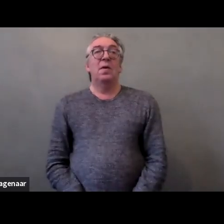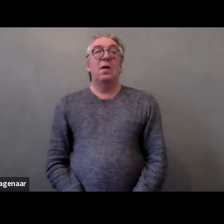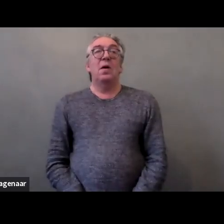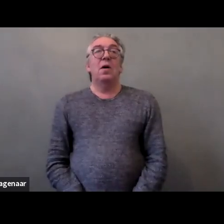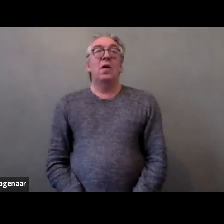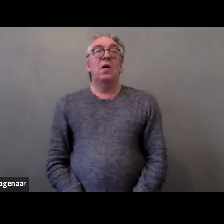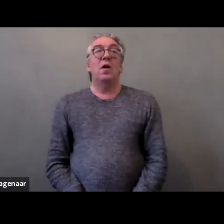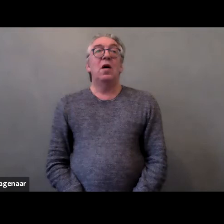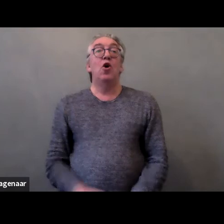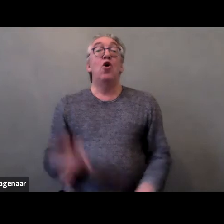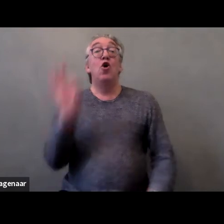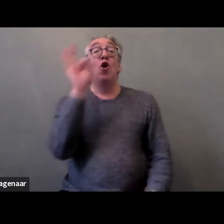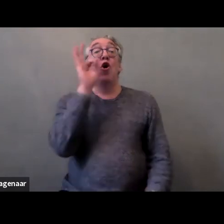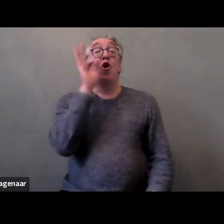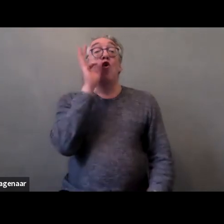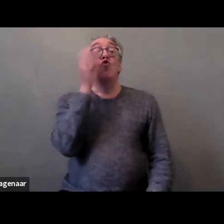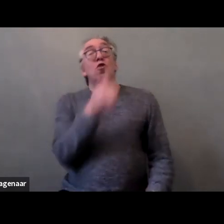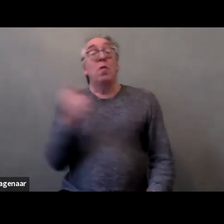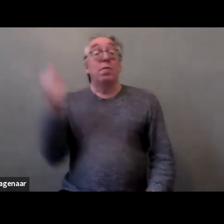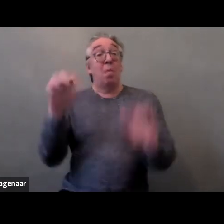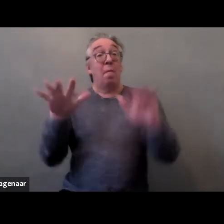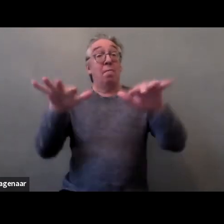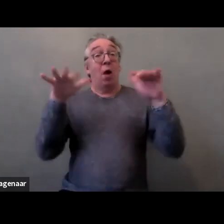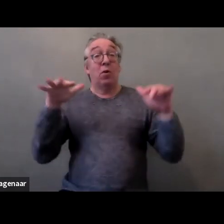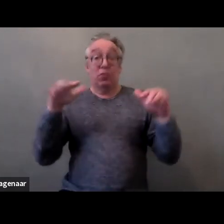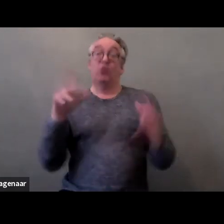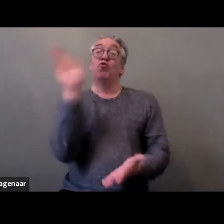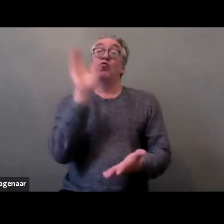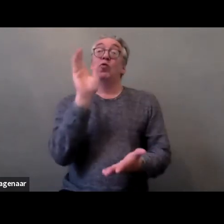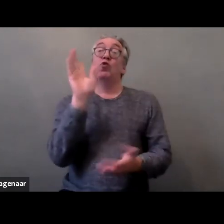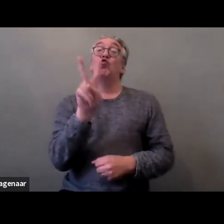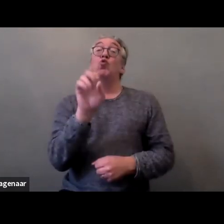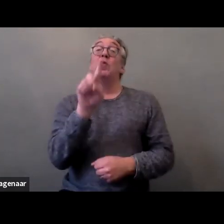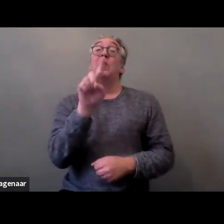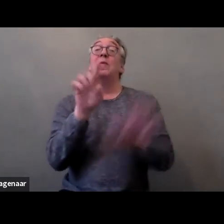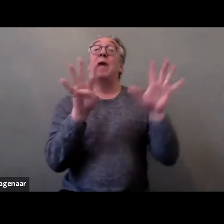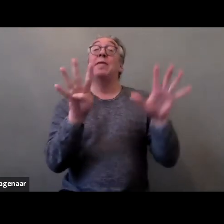The French Senate wrote a report in 2019 and we met with the Senate